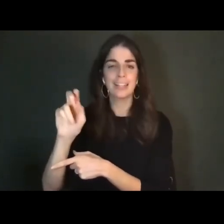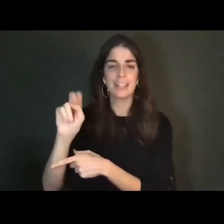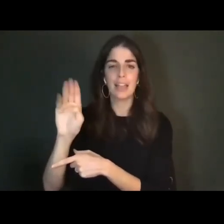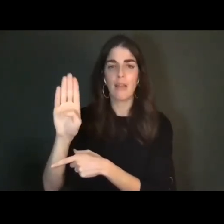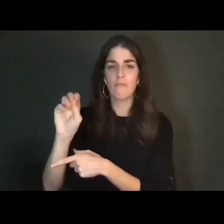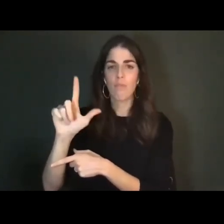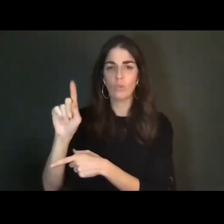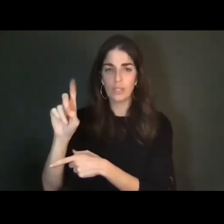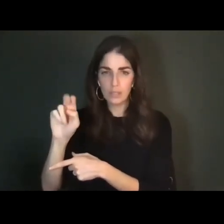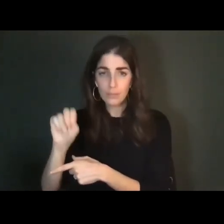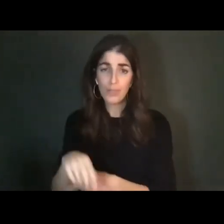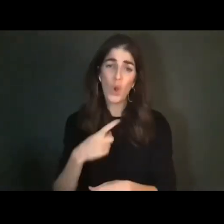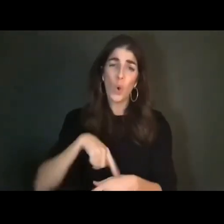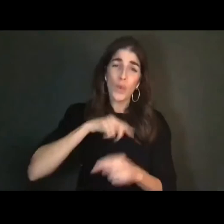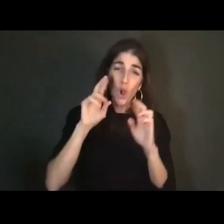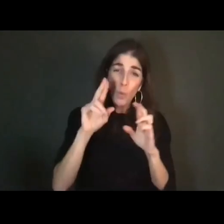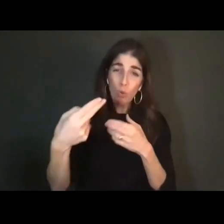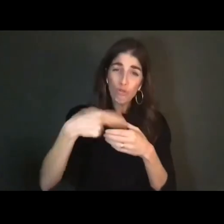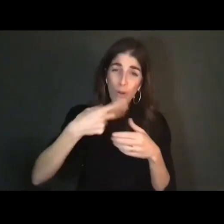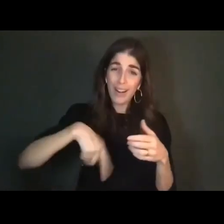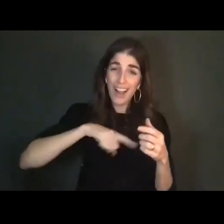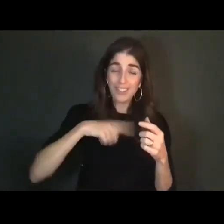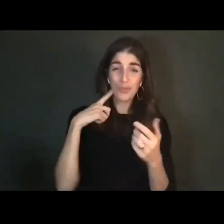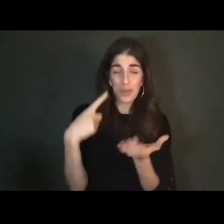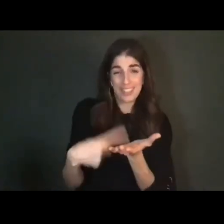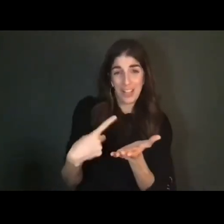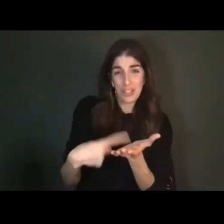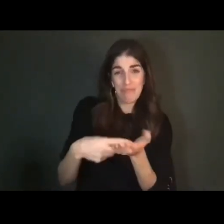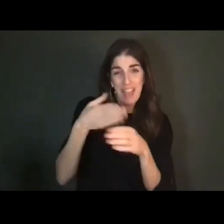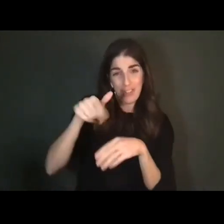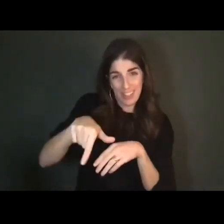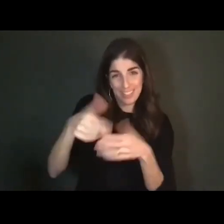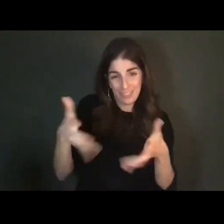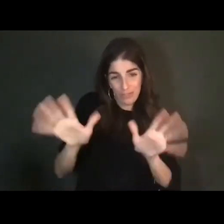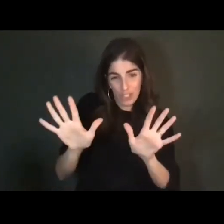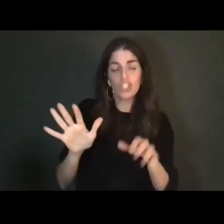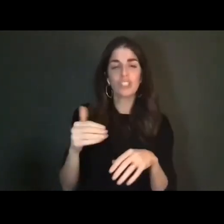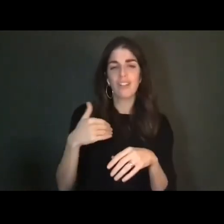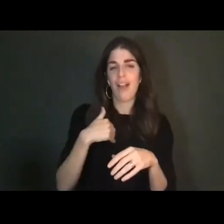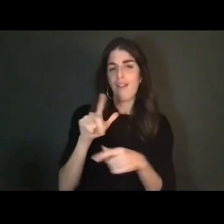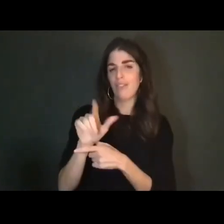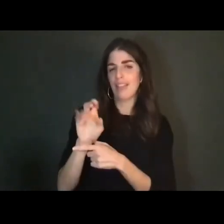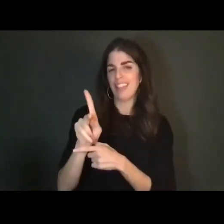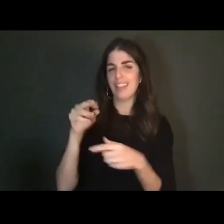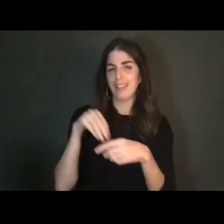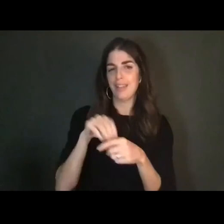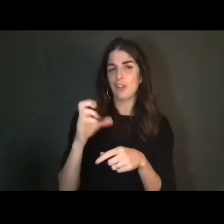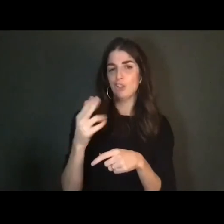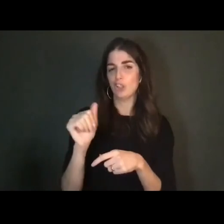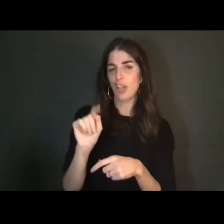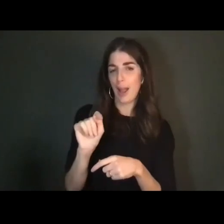join us for discussion. The link will be in the chat. Come join our Zoom room, conversation,